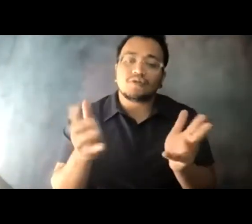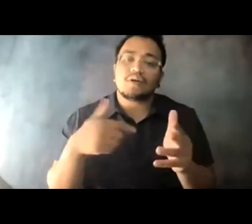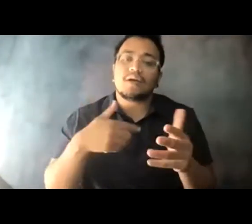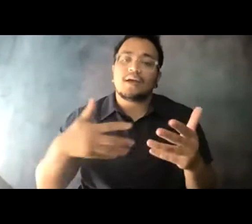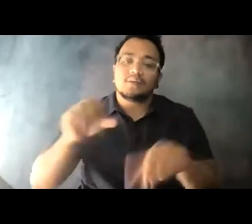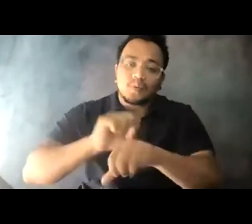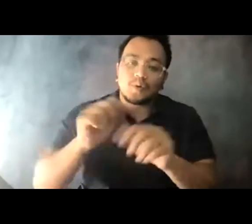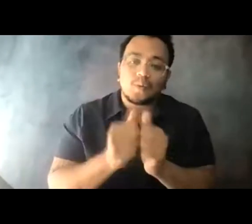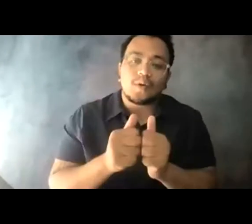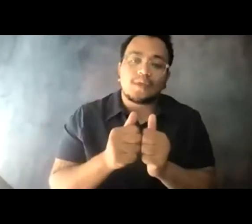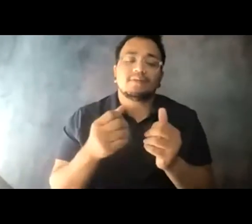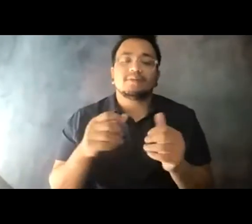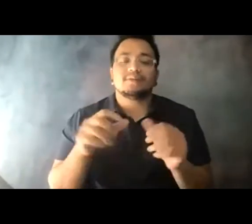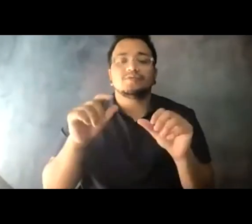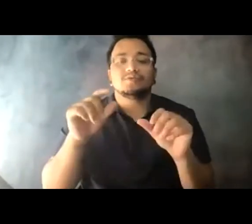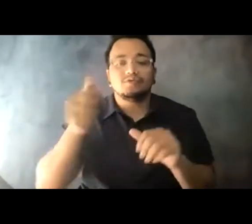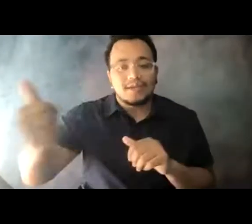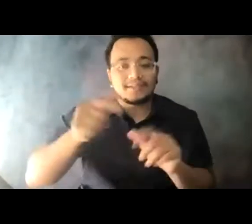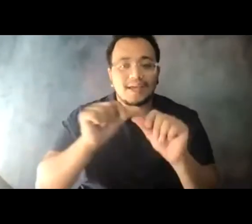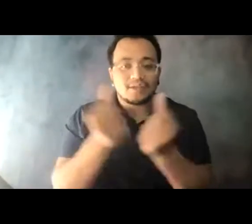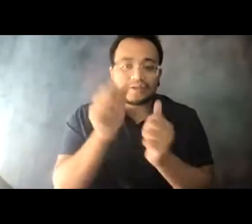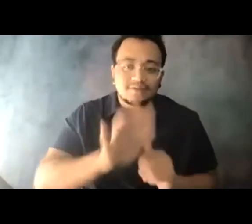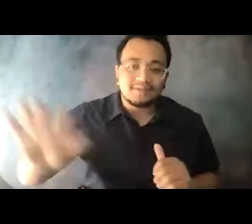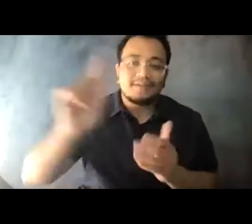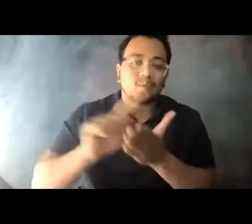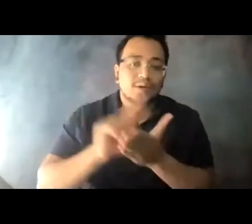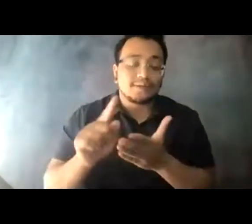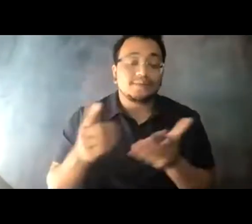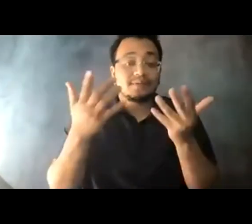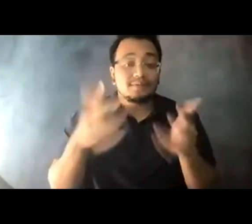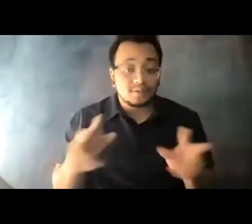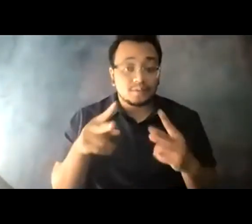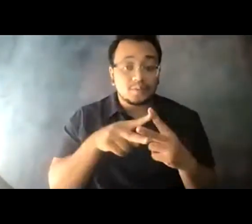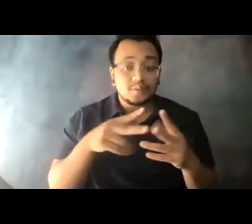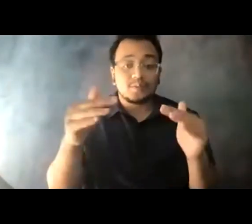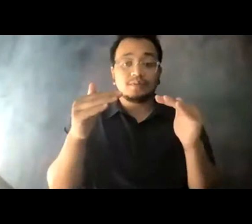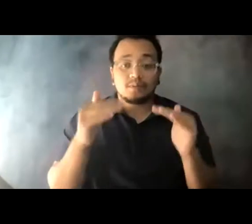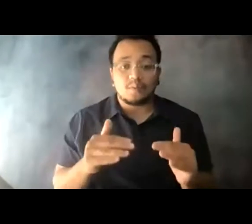14:05:29 Later, we will turn to FTA's associate administrator for communications and congressional